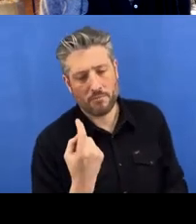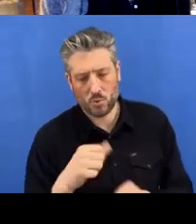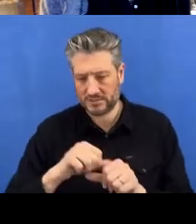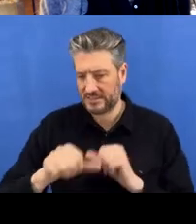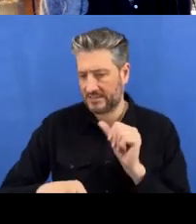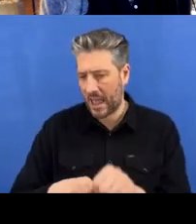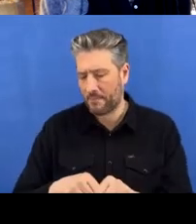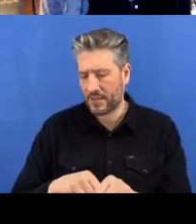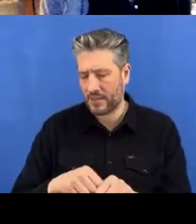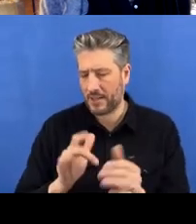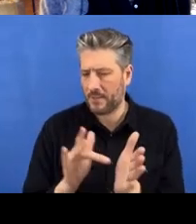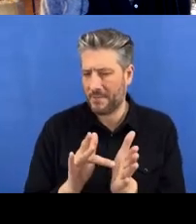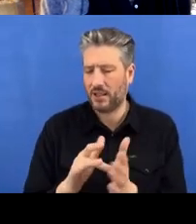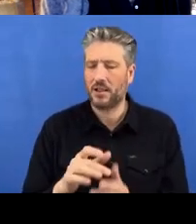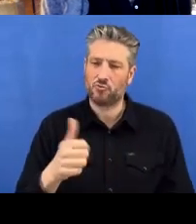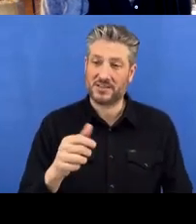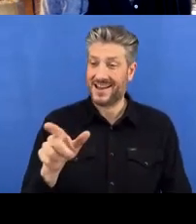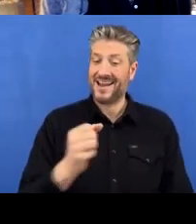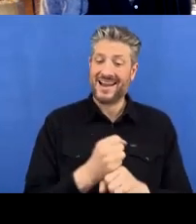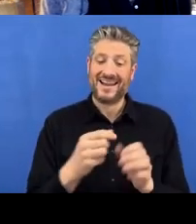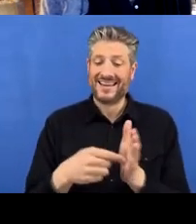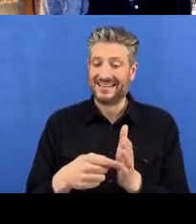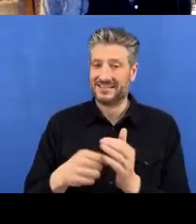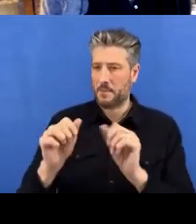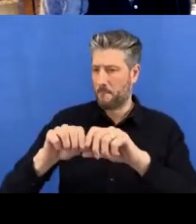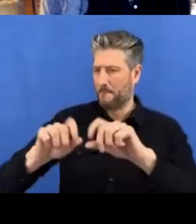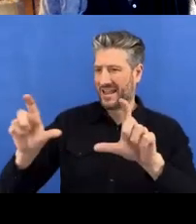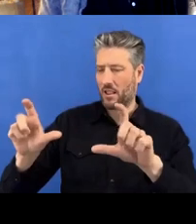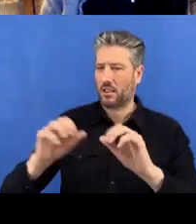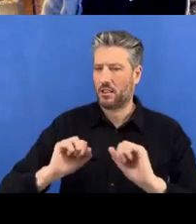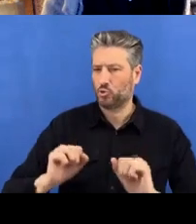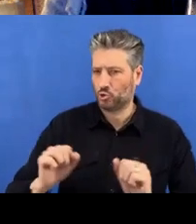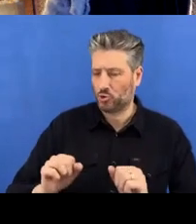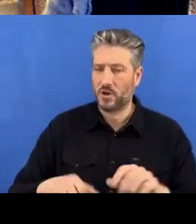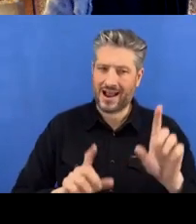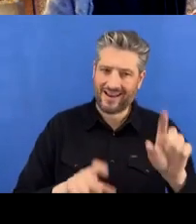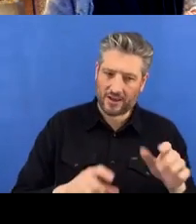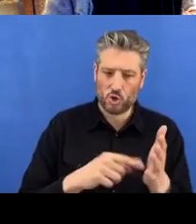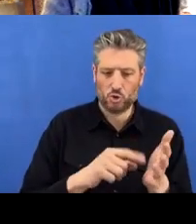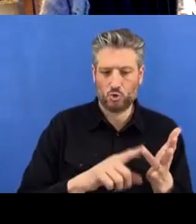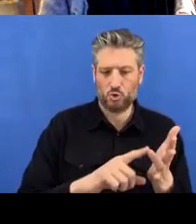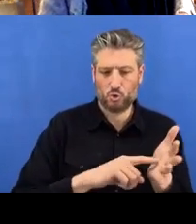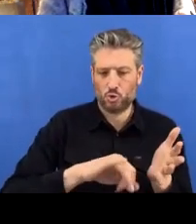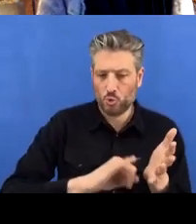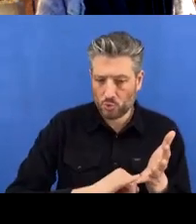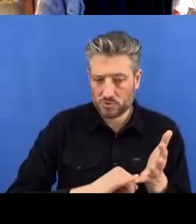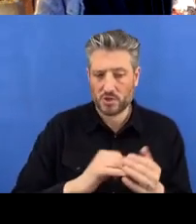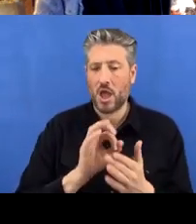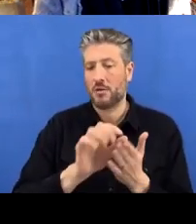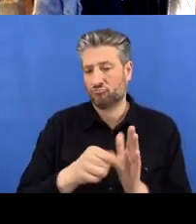panel didn't appear immediately. So we have to click on 'Tools' and then 'Project Options',